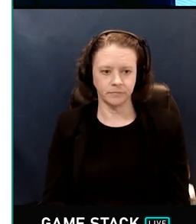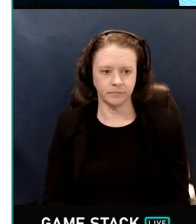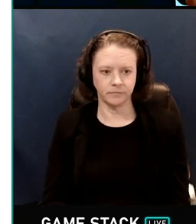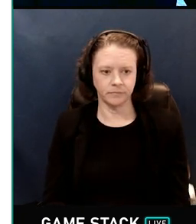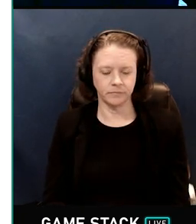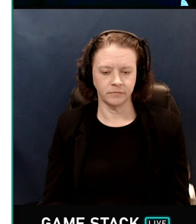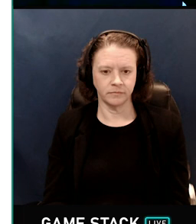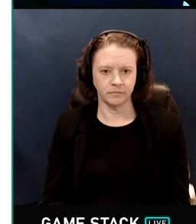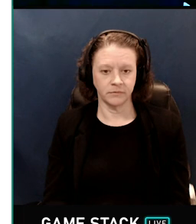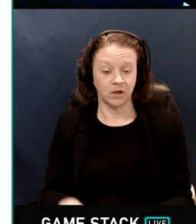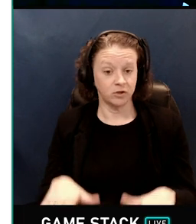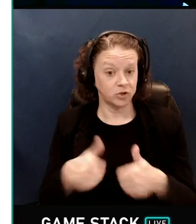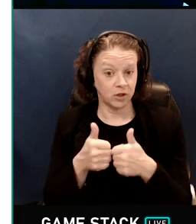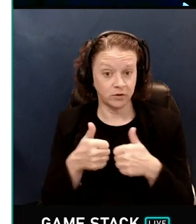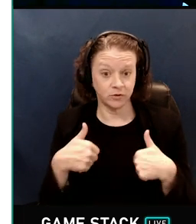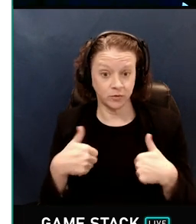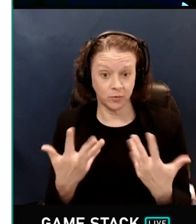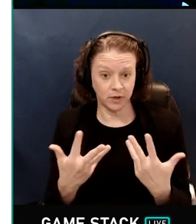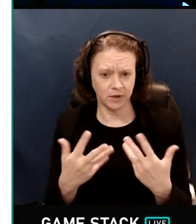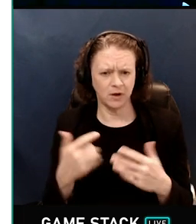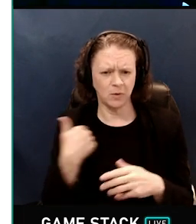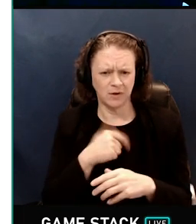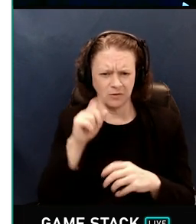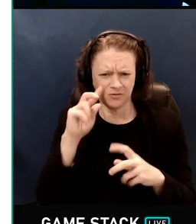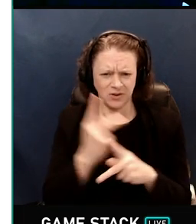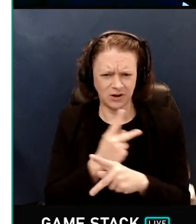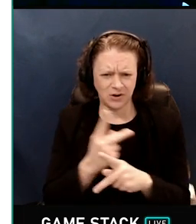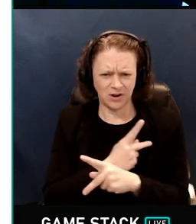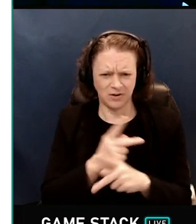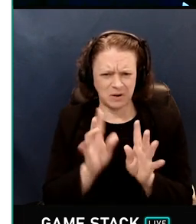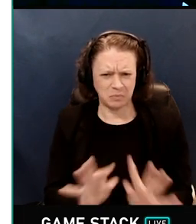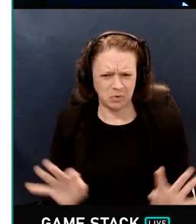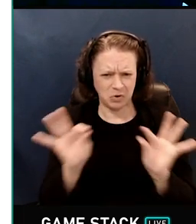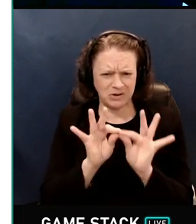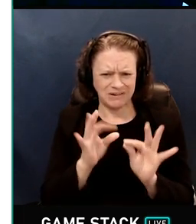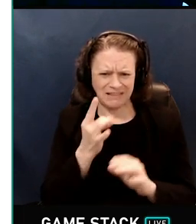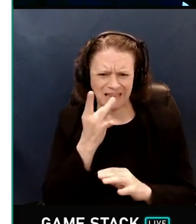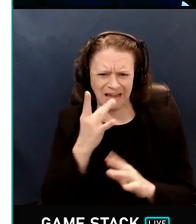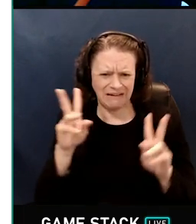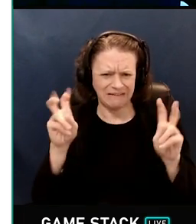The difficulty comes from figuring out what constitutes an important light.